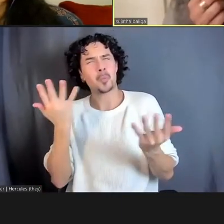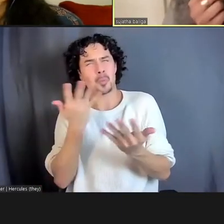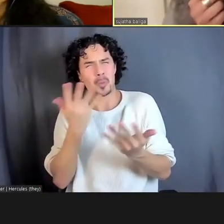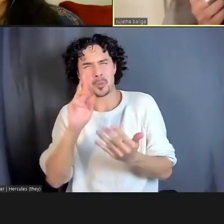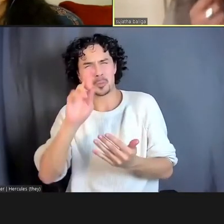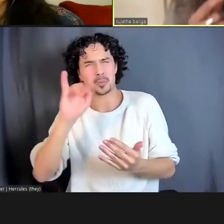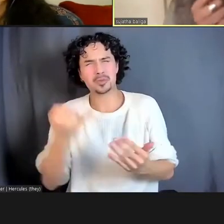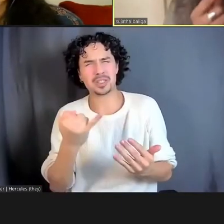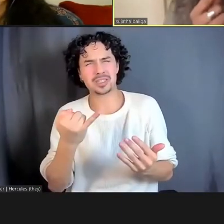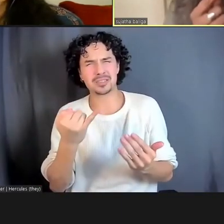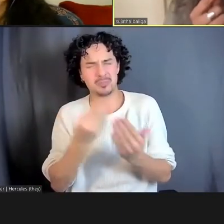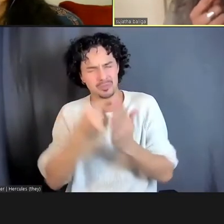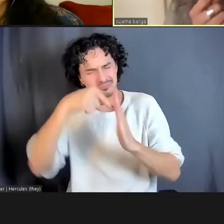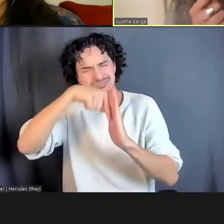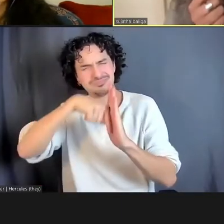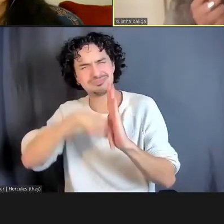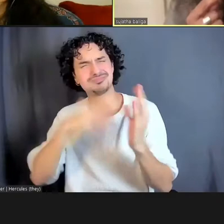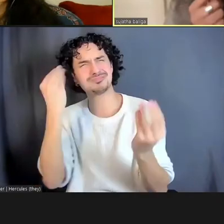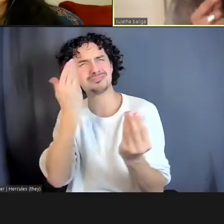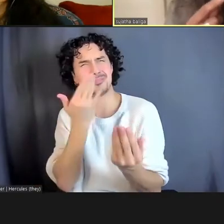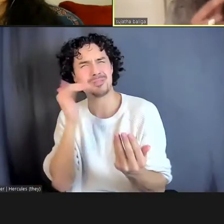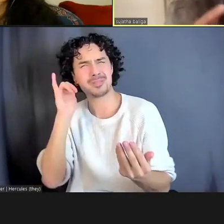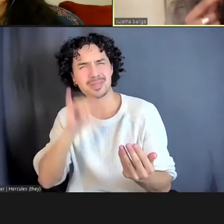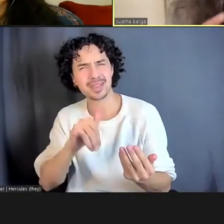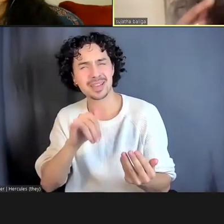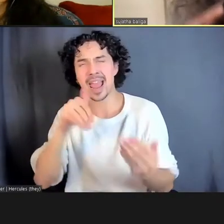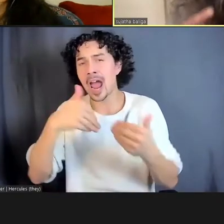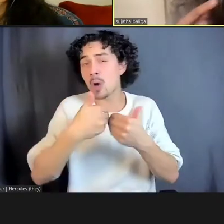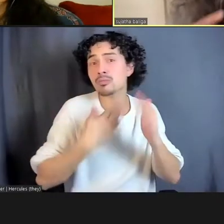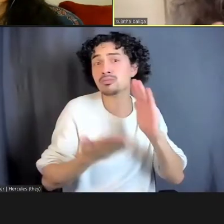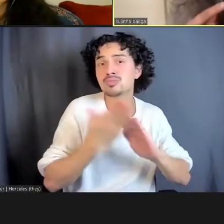It needs to operate at the level of family and community.